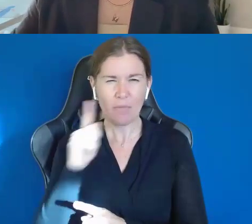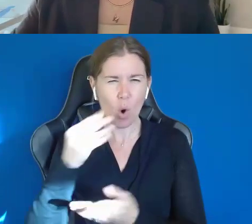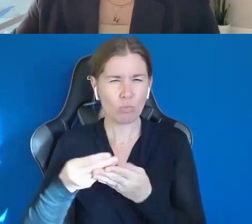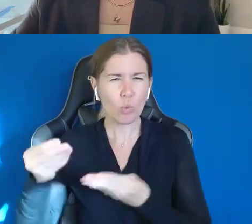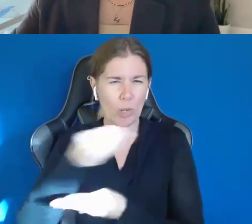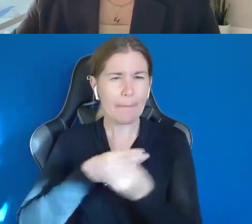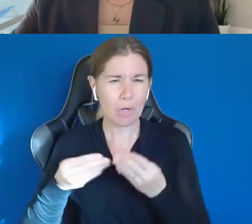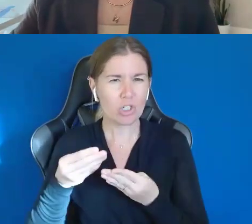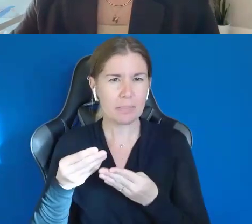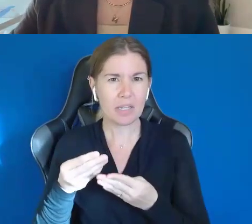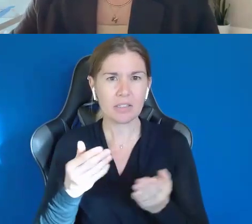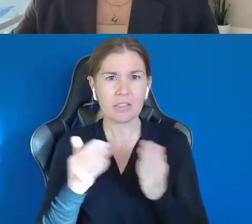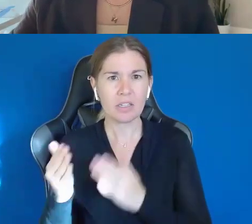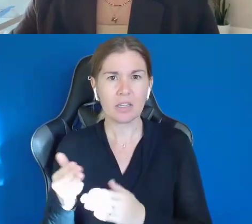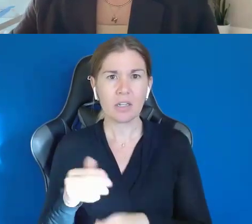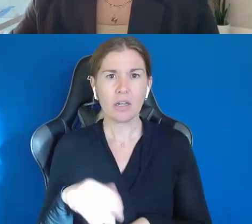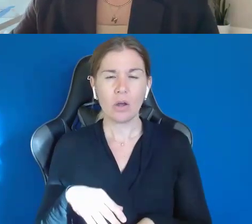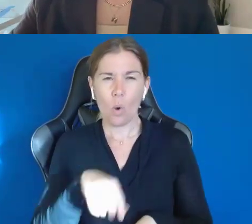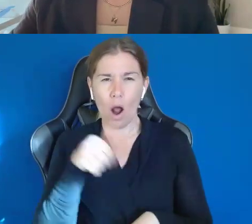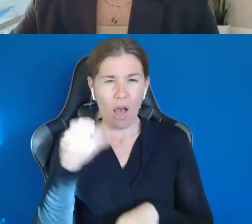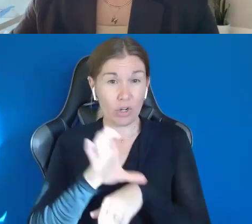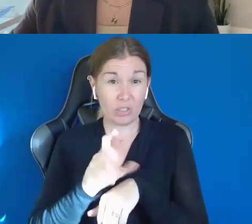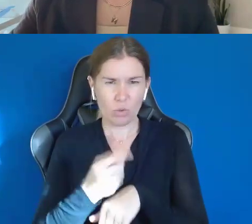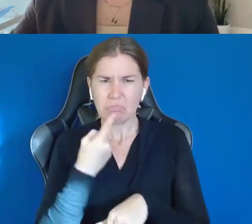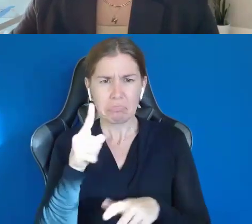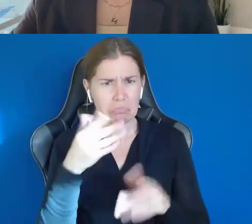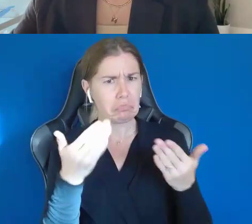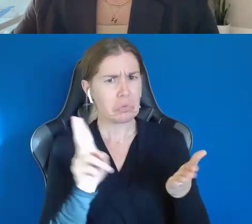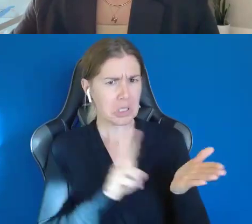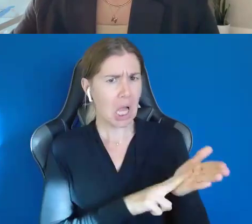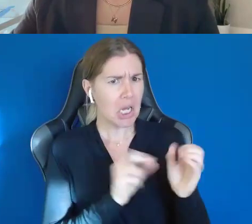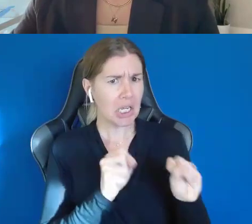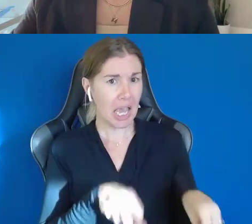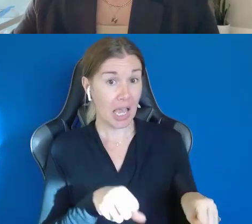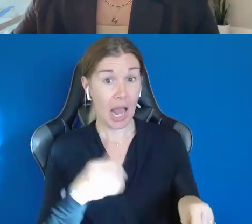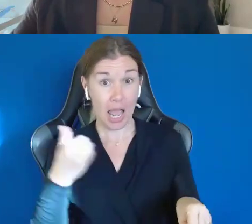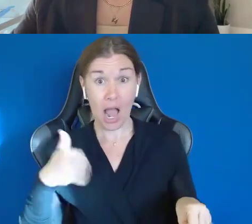My CBTAC consultant is like, he can sign those. And I'm there with him.